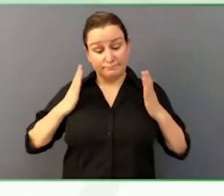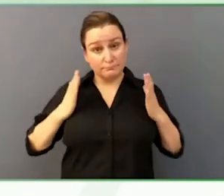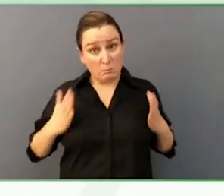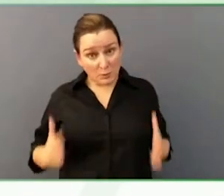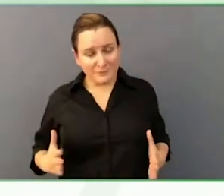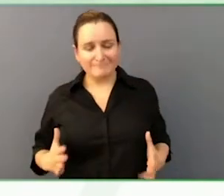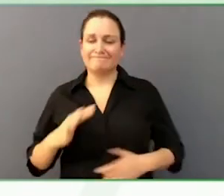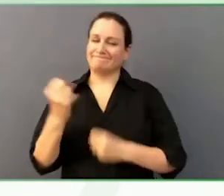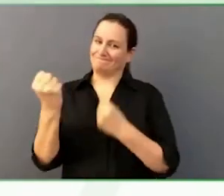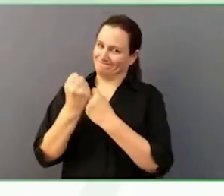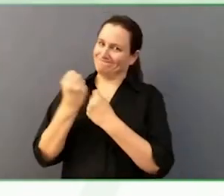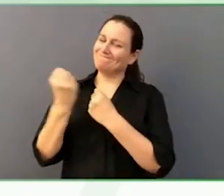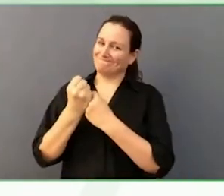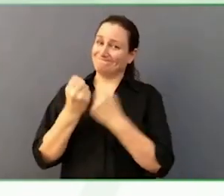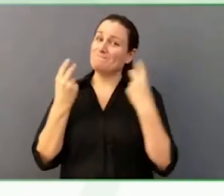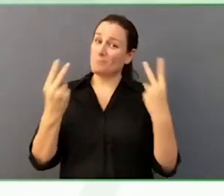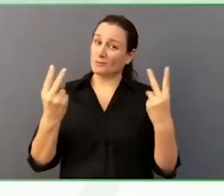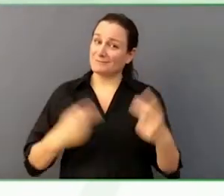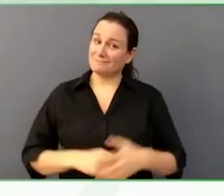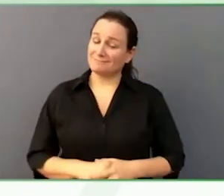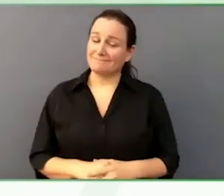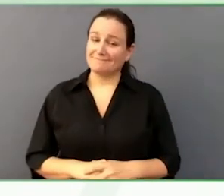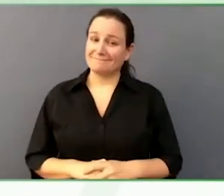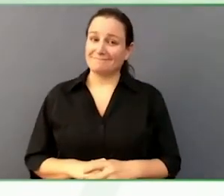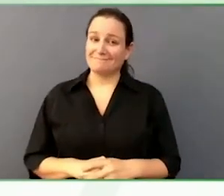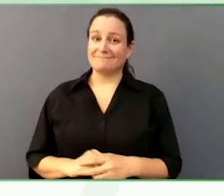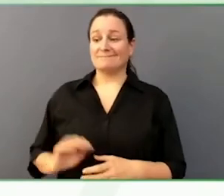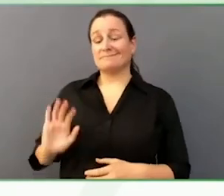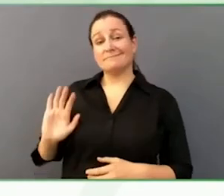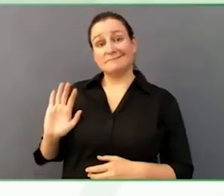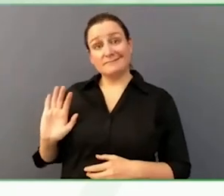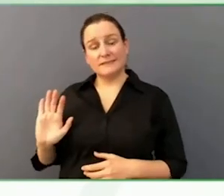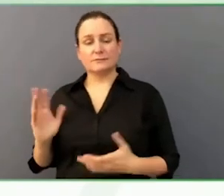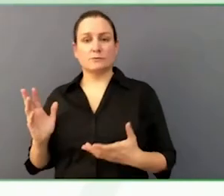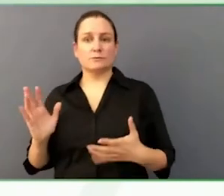Including medical emergency interventions, 99 hospitalisations,